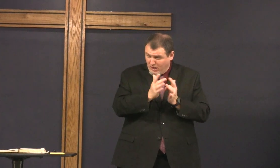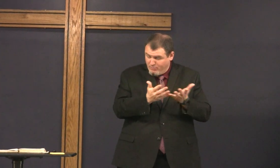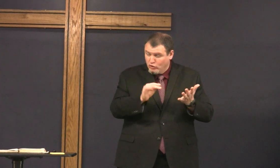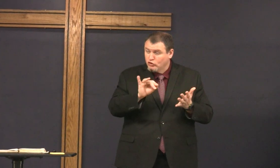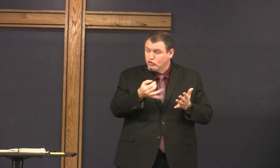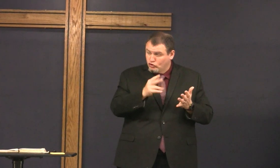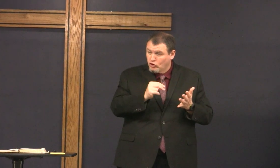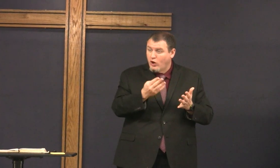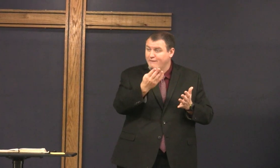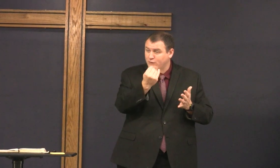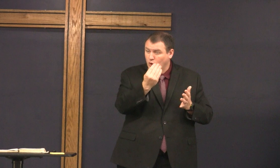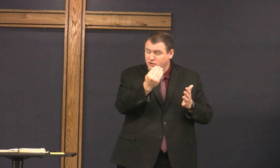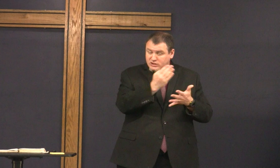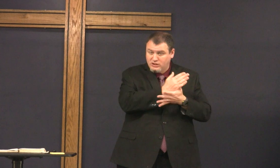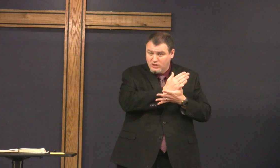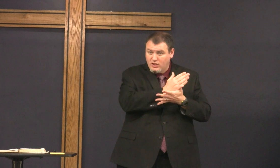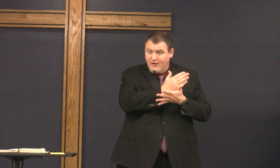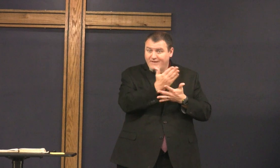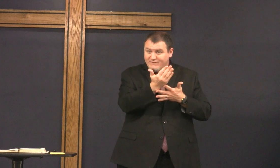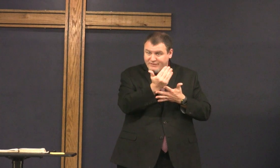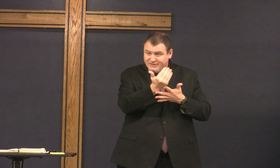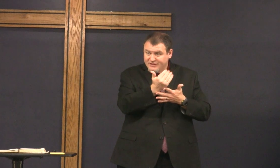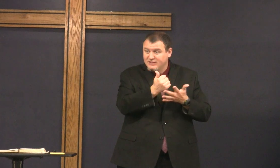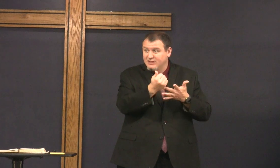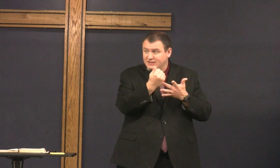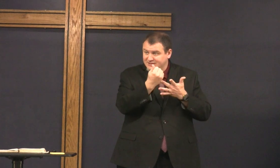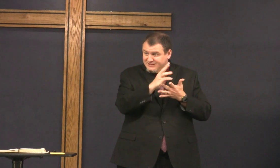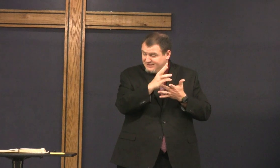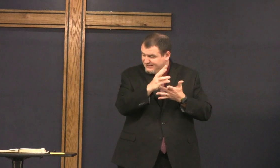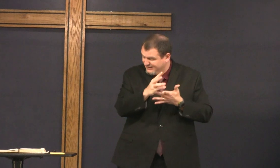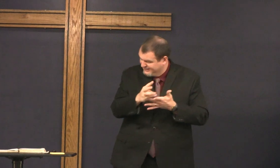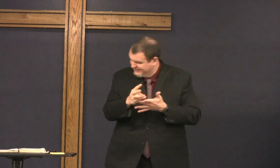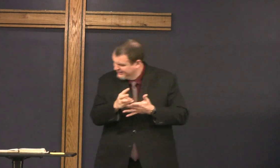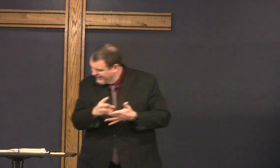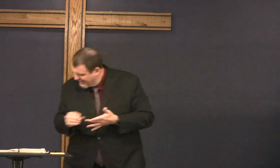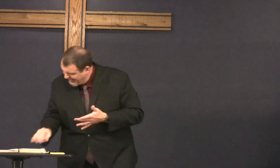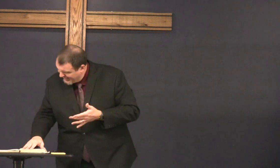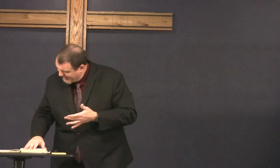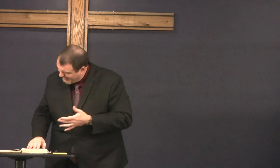if you look in your Bibles John 14 15 and 16.